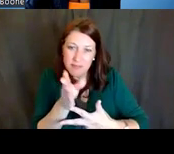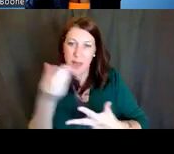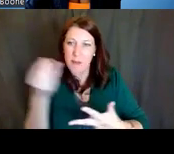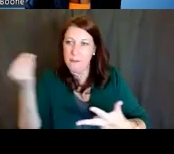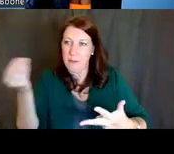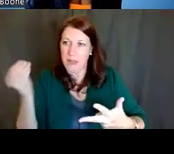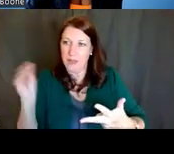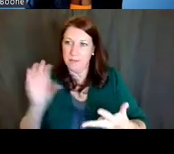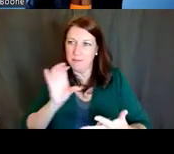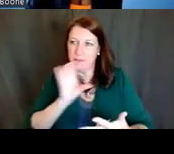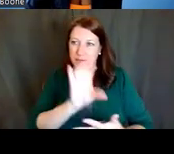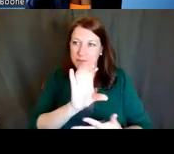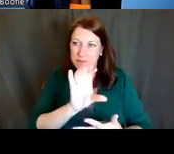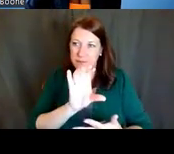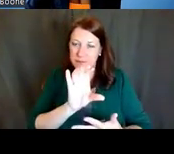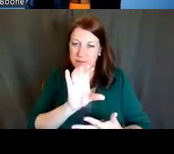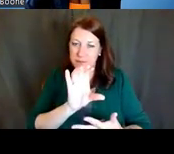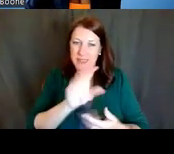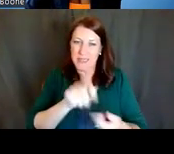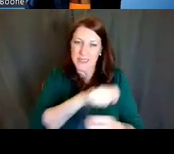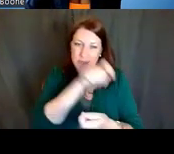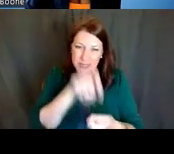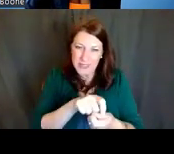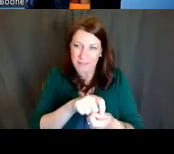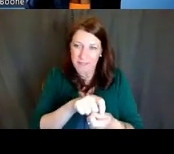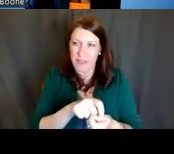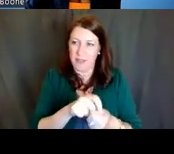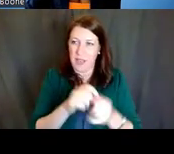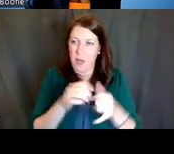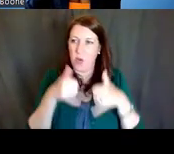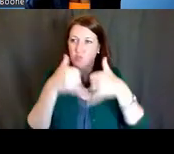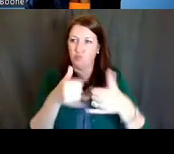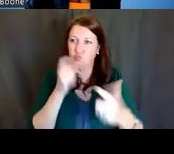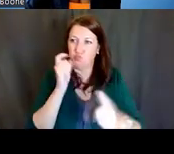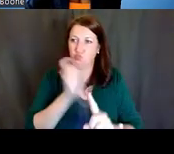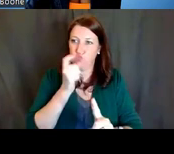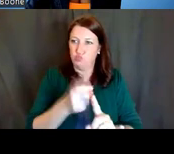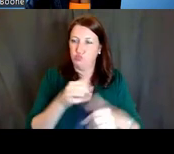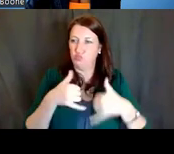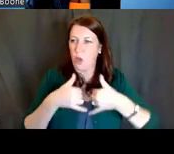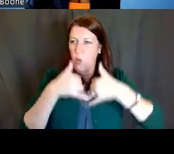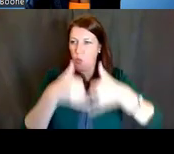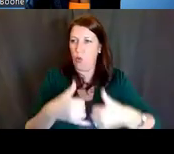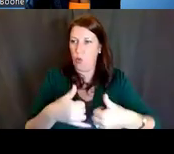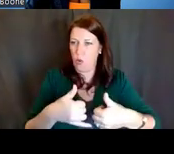specific numbers of awards that are also anticipated to be awarded. There's usually a single receipt date.